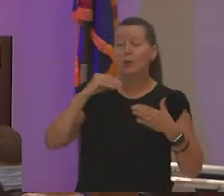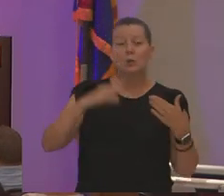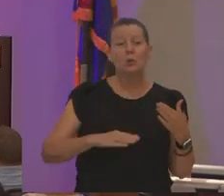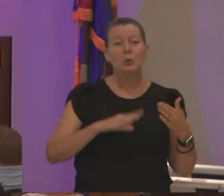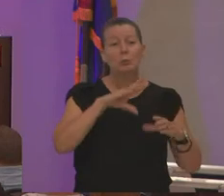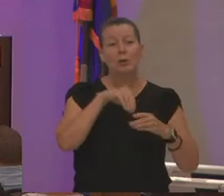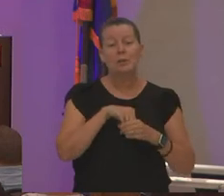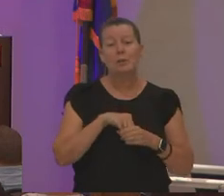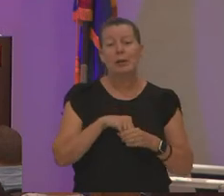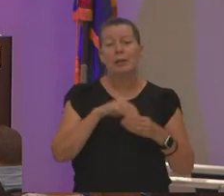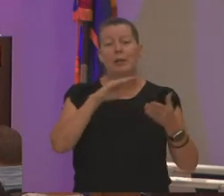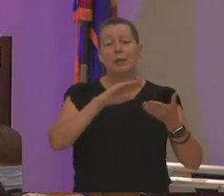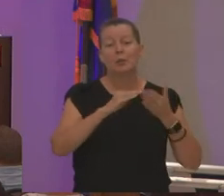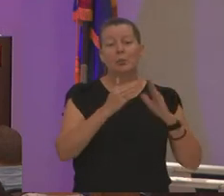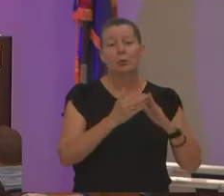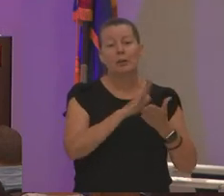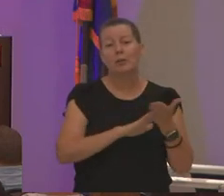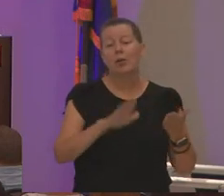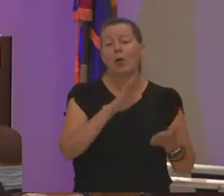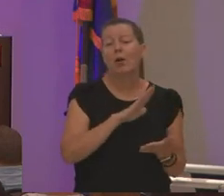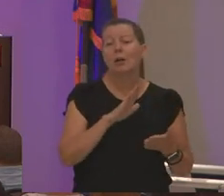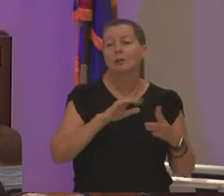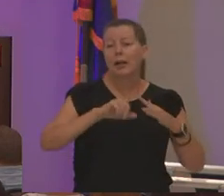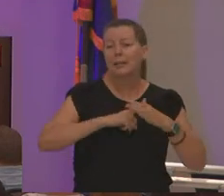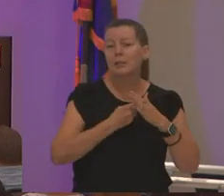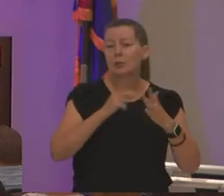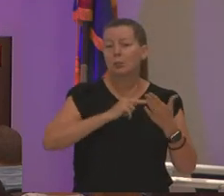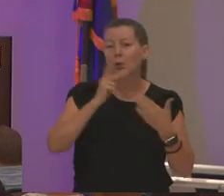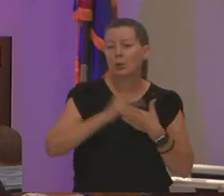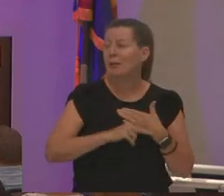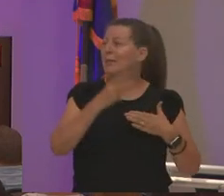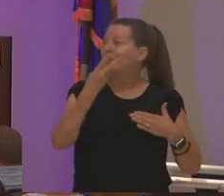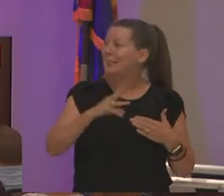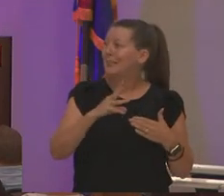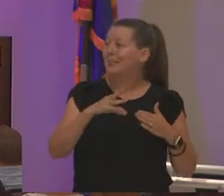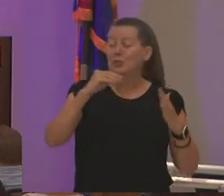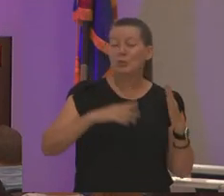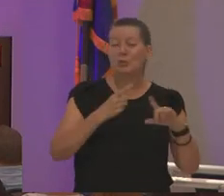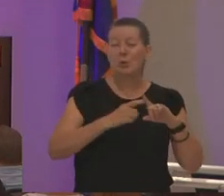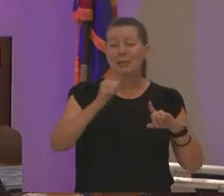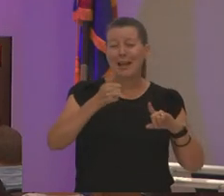community college initiative program 16 students from 10 different countries again mesa is doing